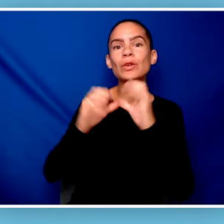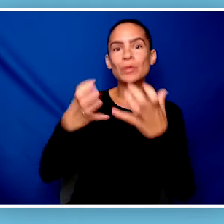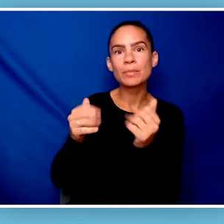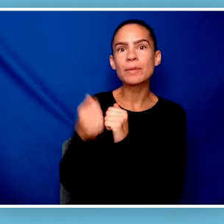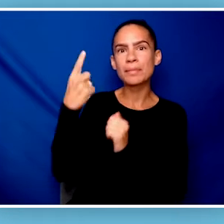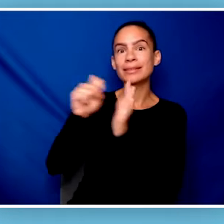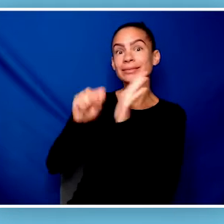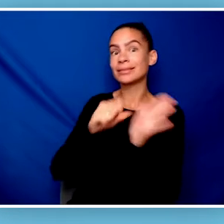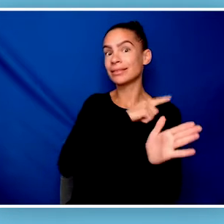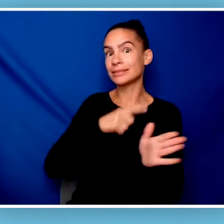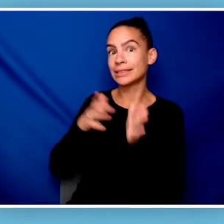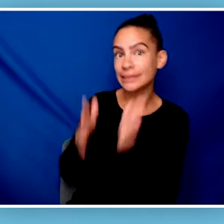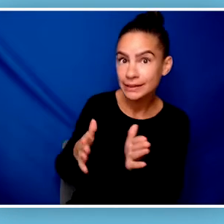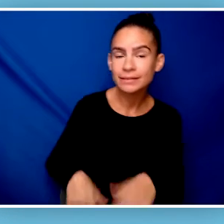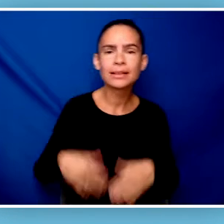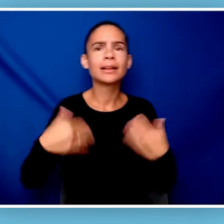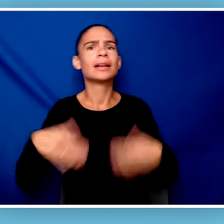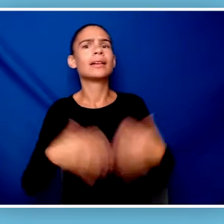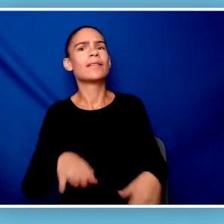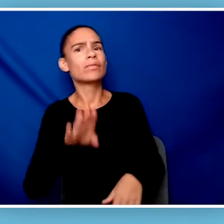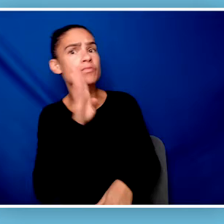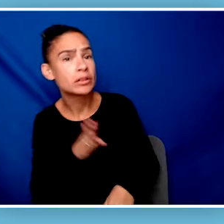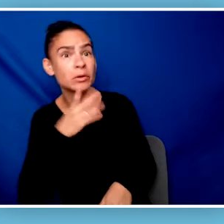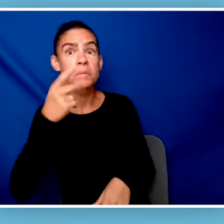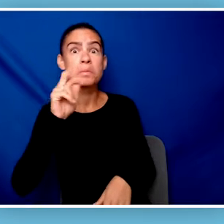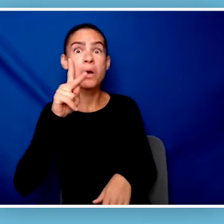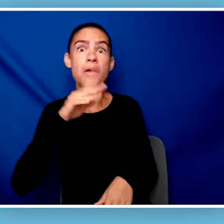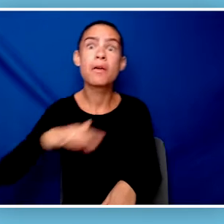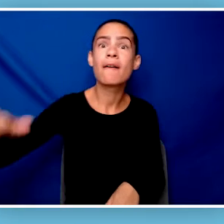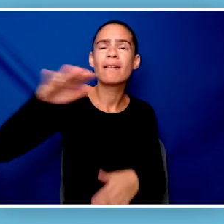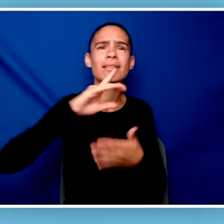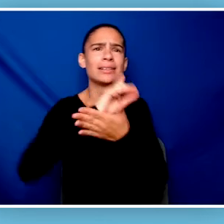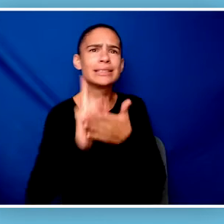[Hector] It's so frustrating. The way the park is designed prevents me from pushing my daughter on the swing.